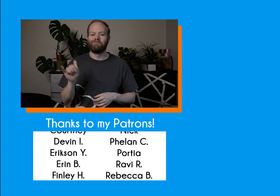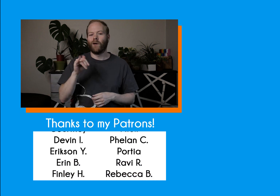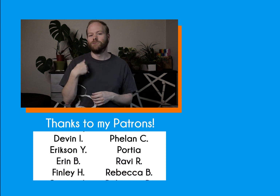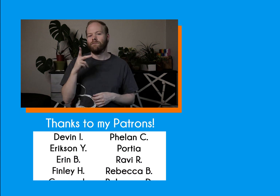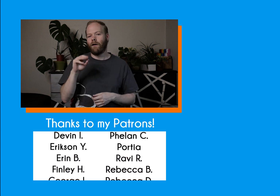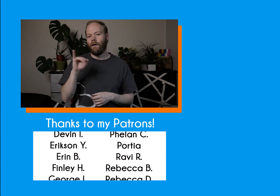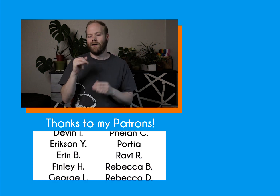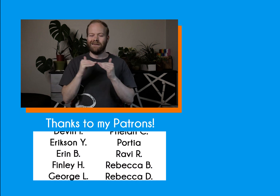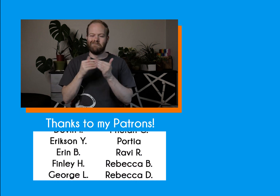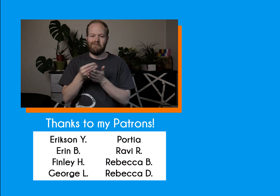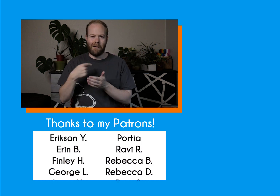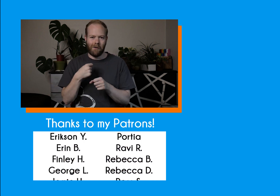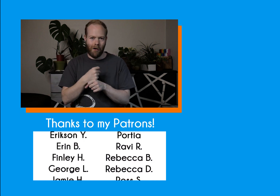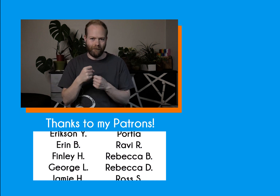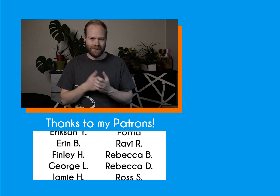I also have Ko-fi, which is like buying me a coffee.